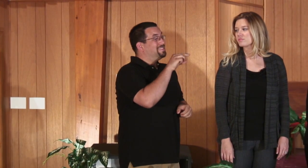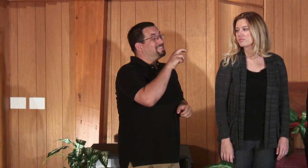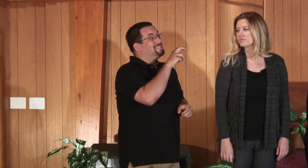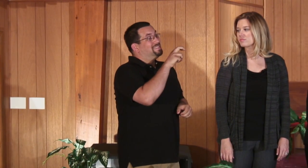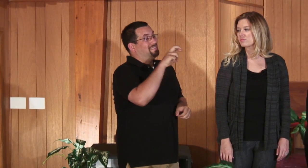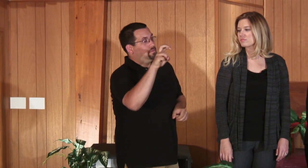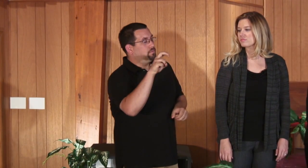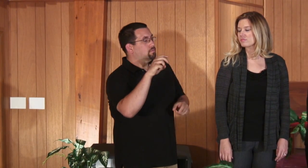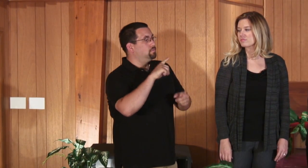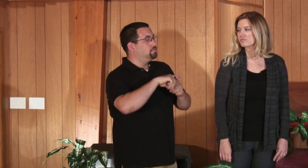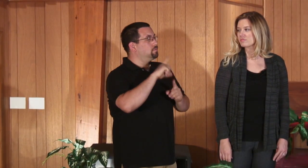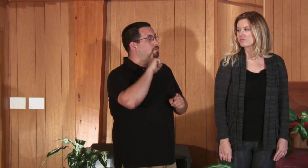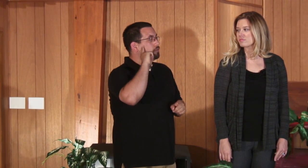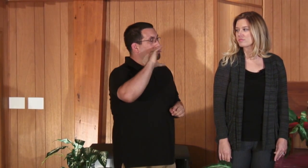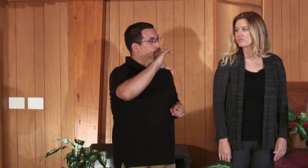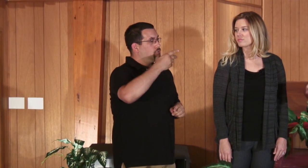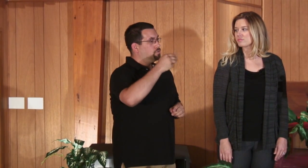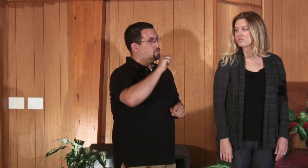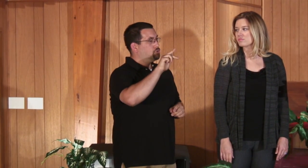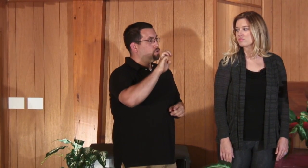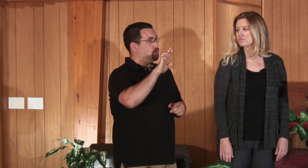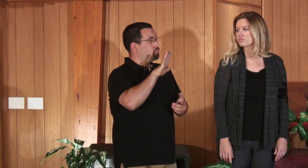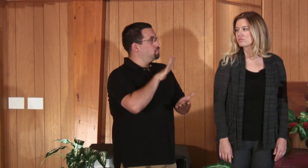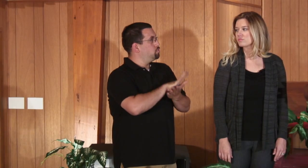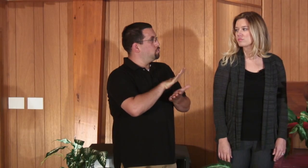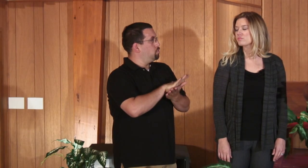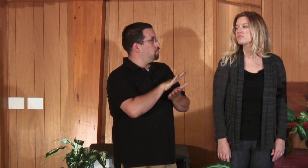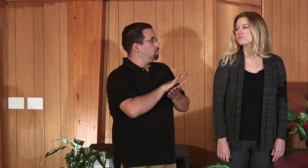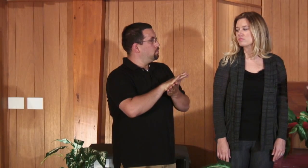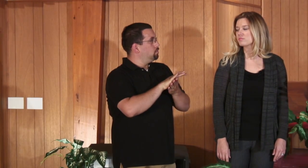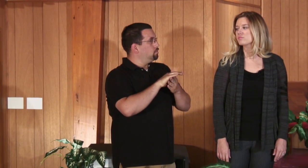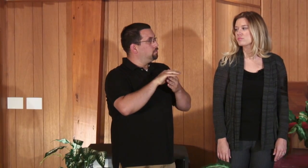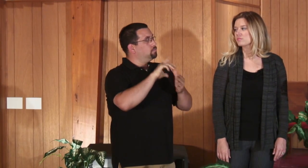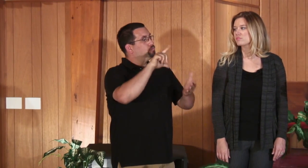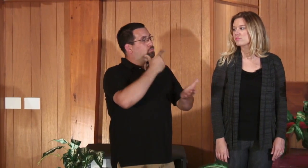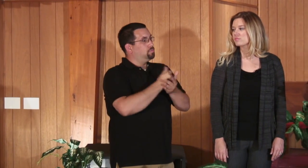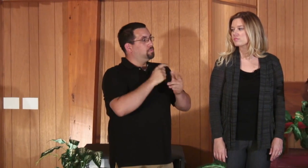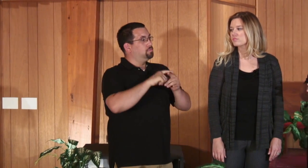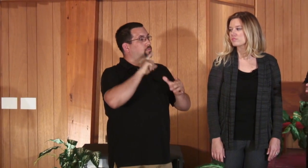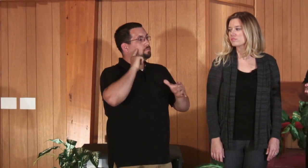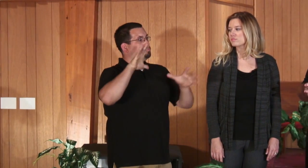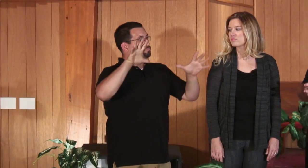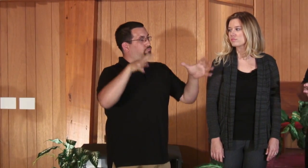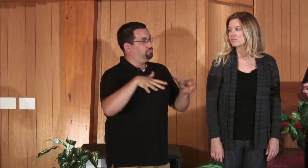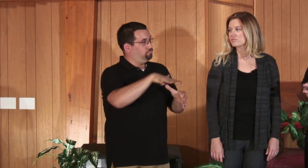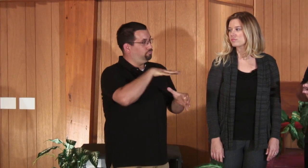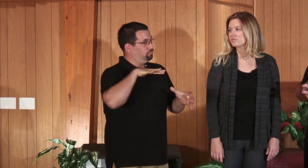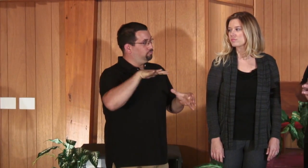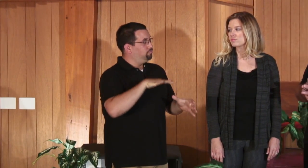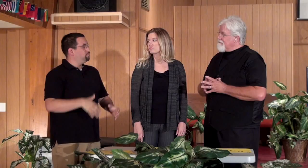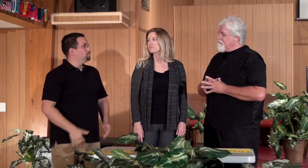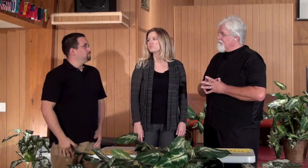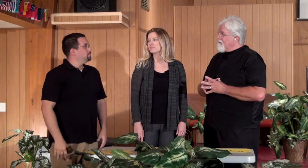until my senior year then I went to a deaf charter school after I graduated from there...